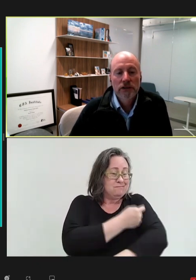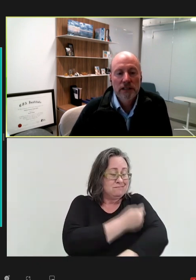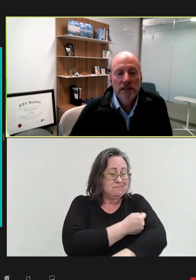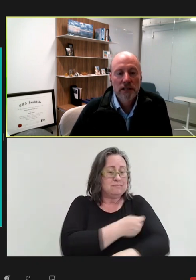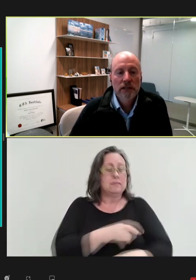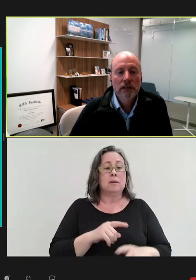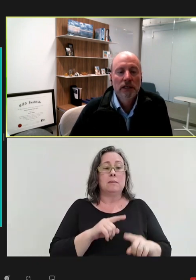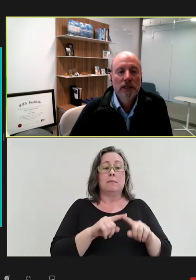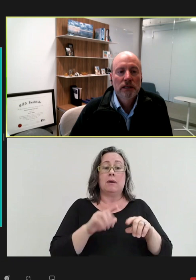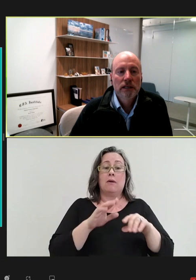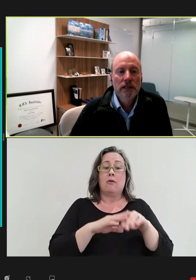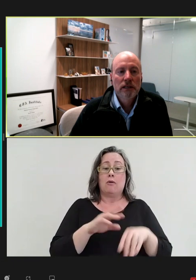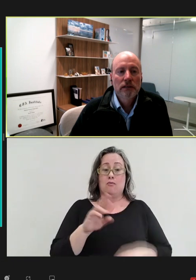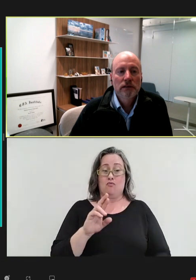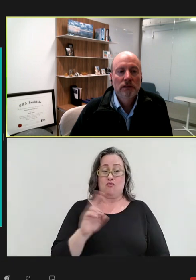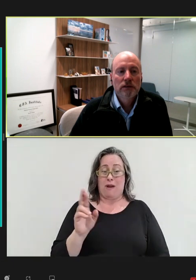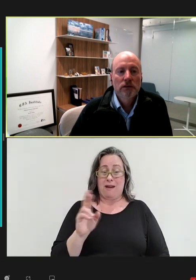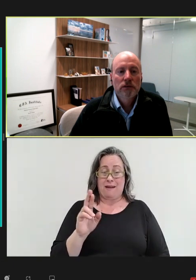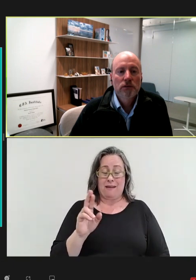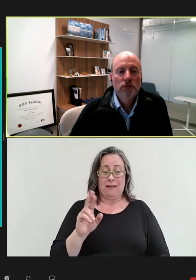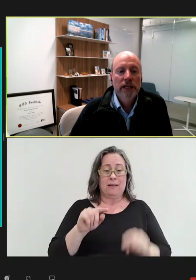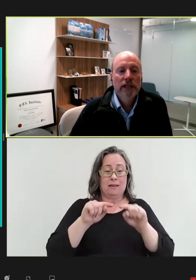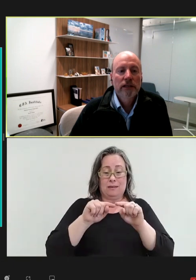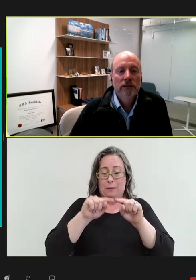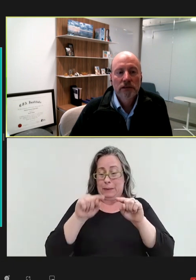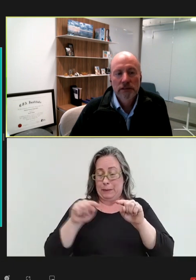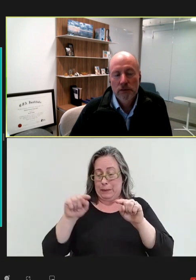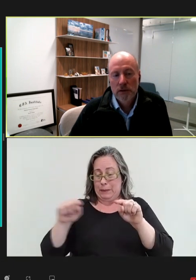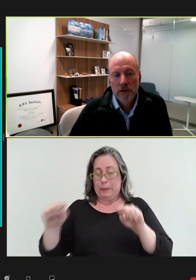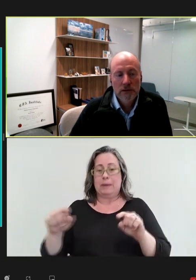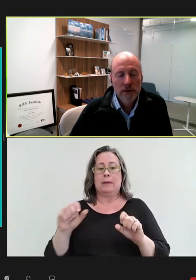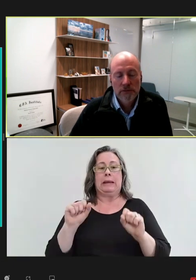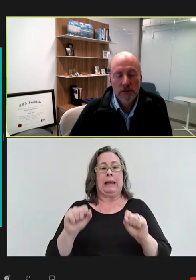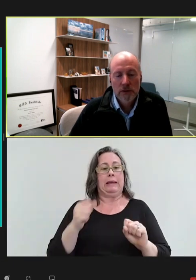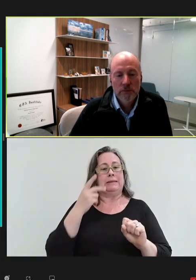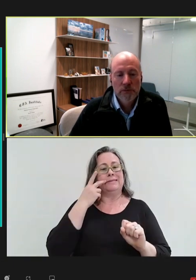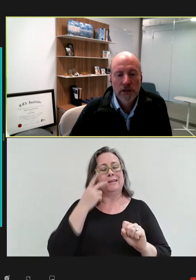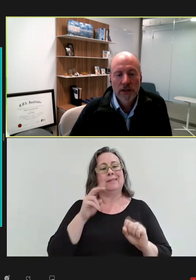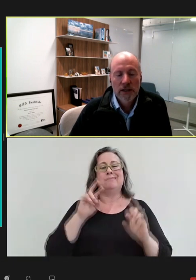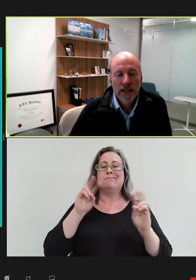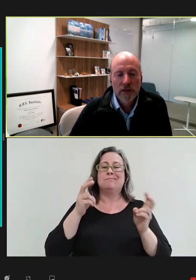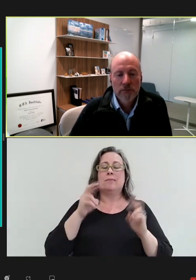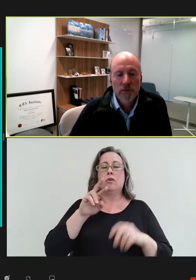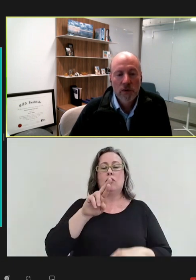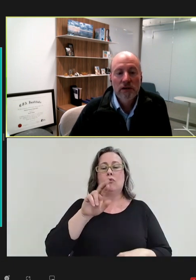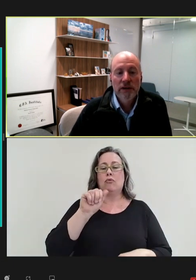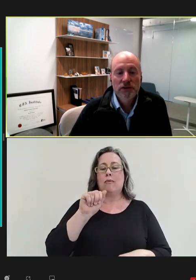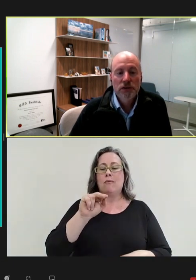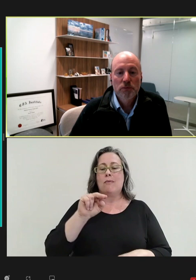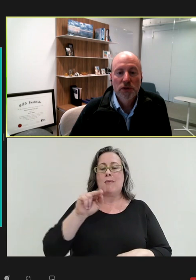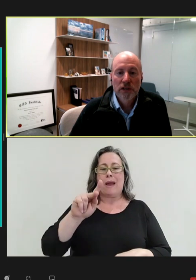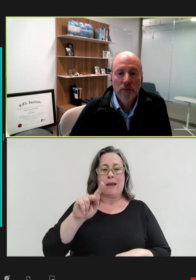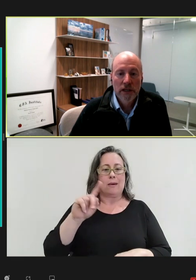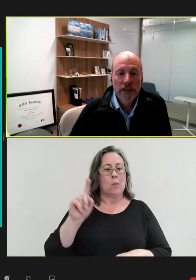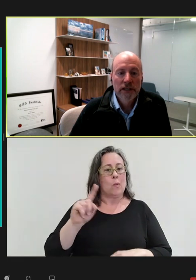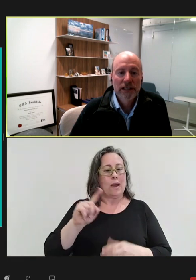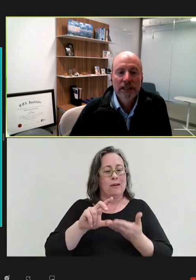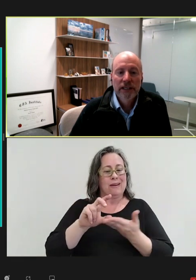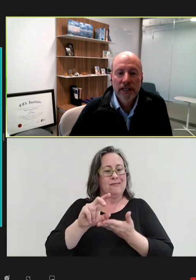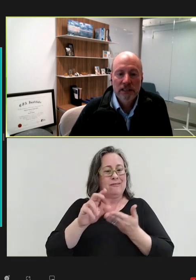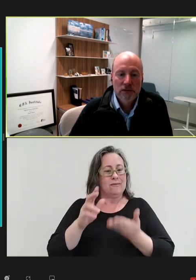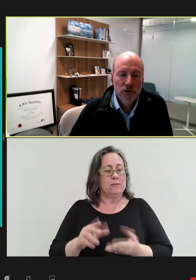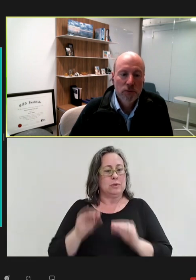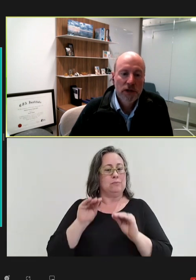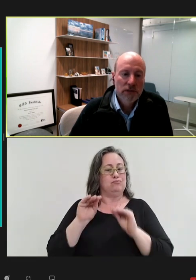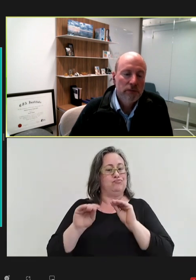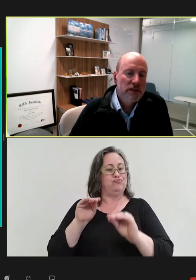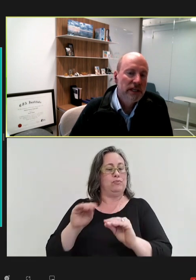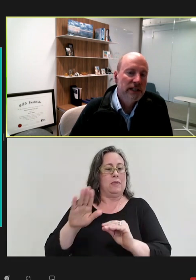you can see the ranking, if you will, for where investors put their money. It's 2.3 percent in